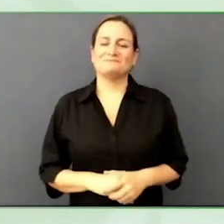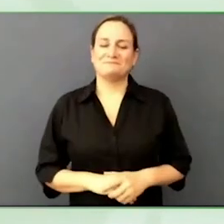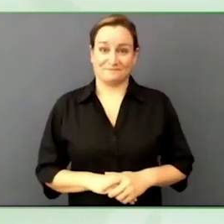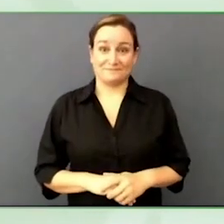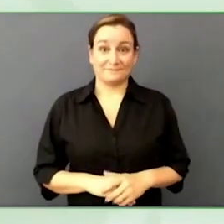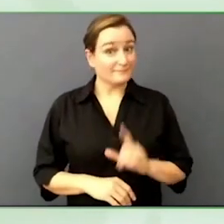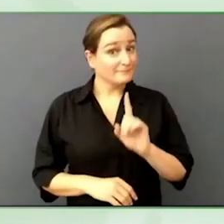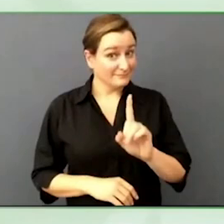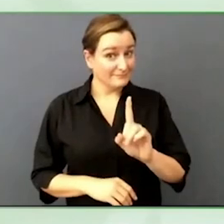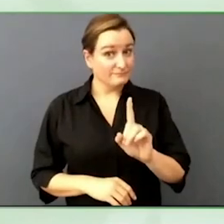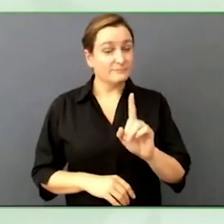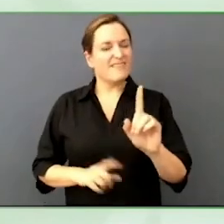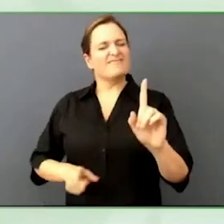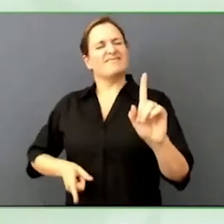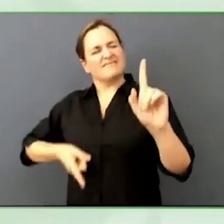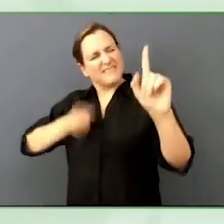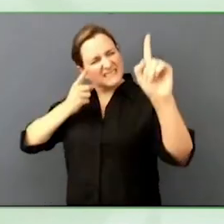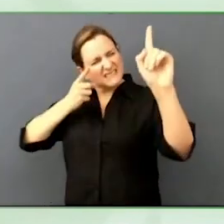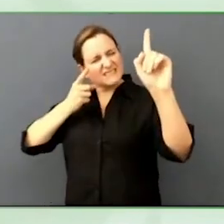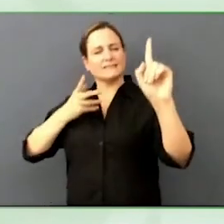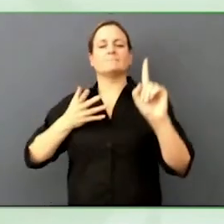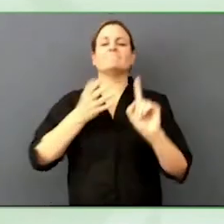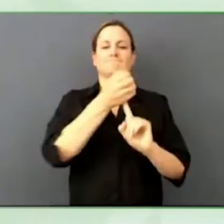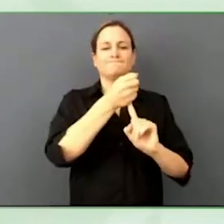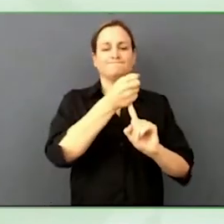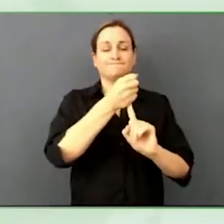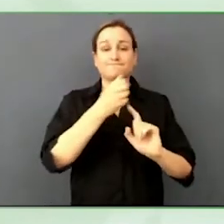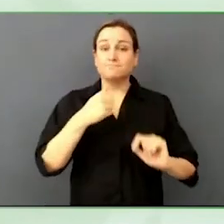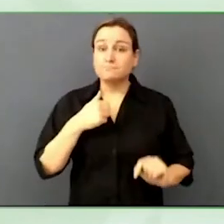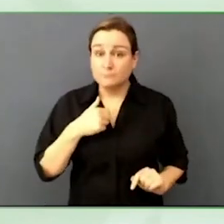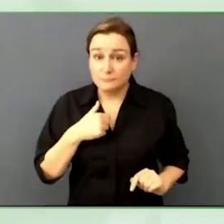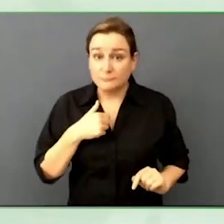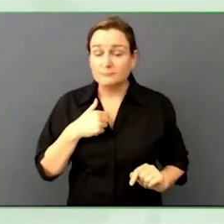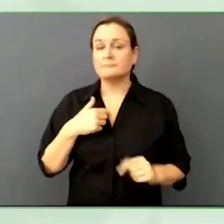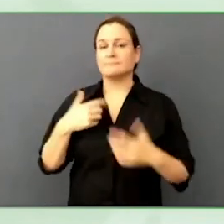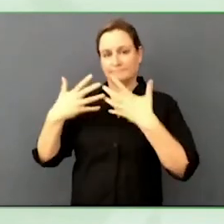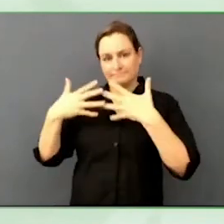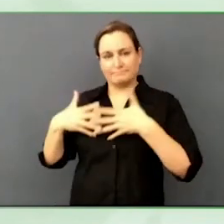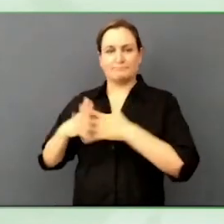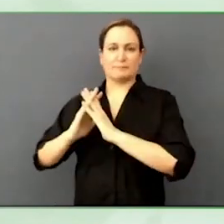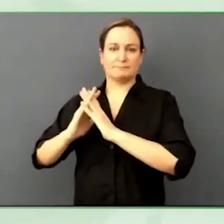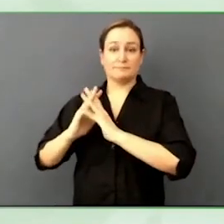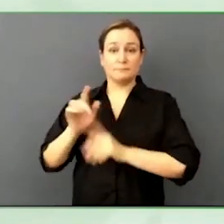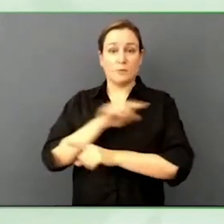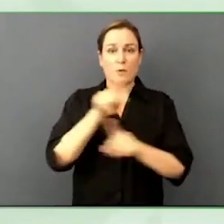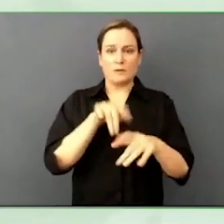Bold, provocative purposes, design with a provocative purpose and make meaningful experiences.